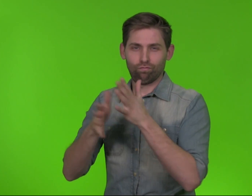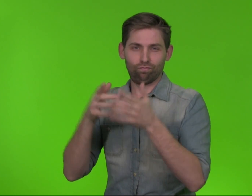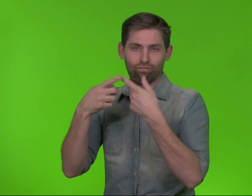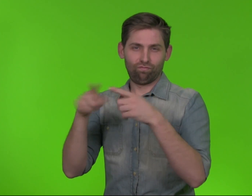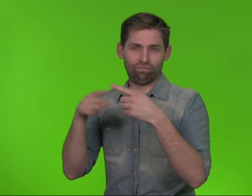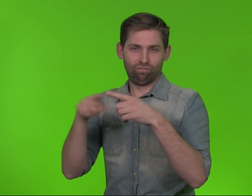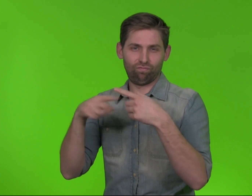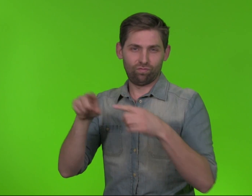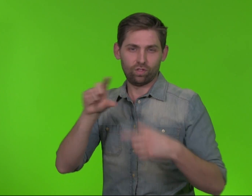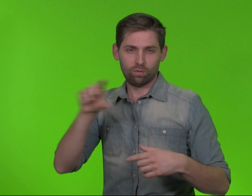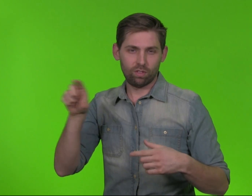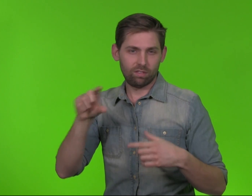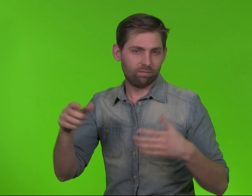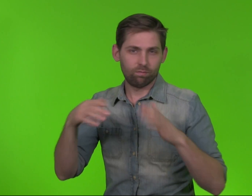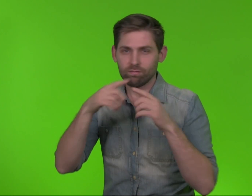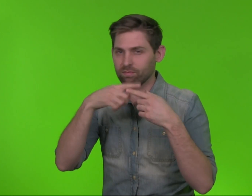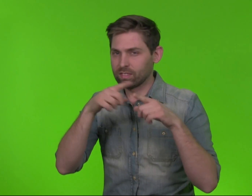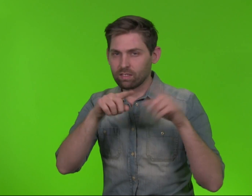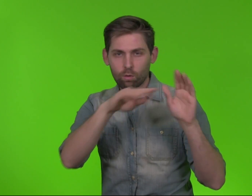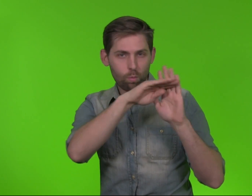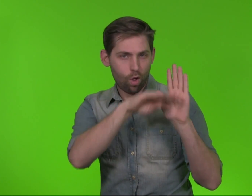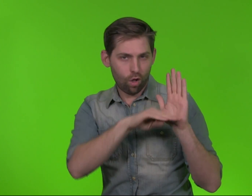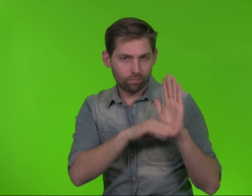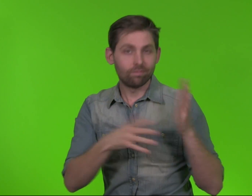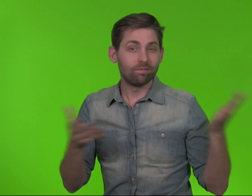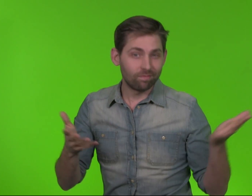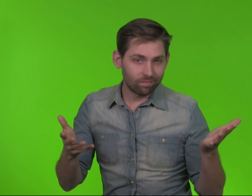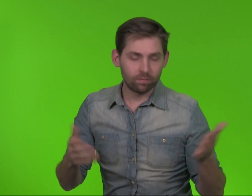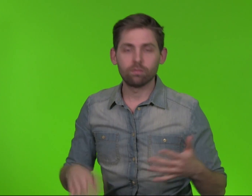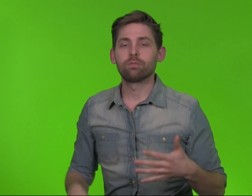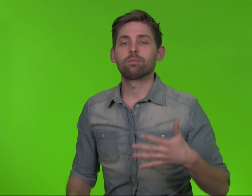2) Signer – different shows,